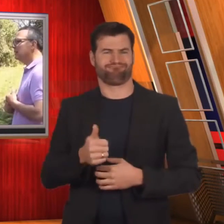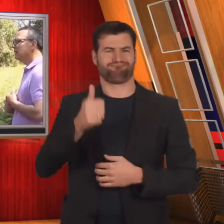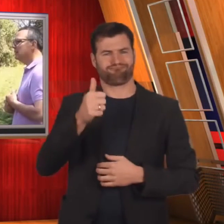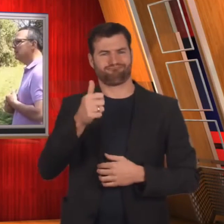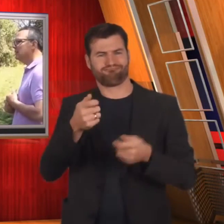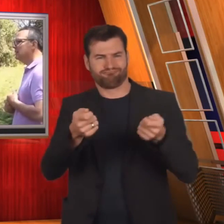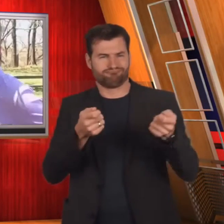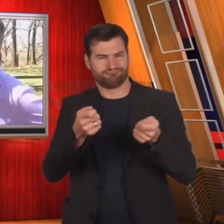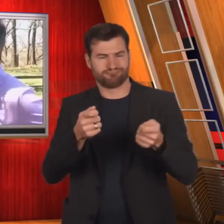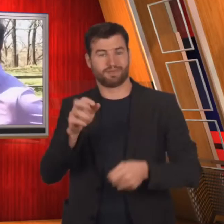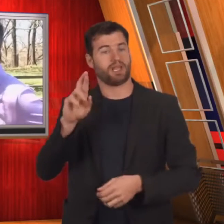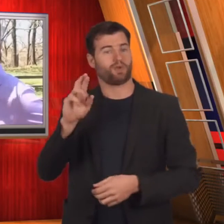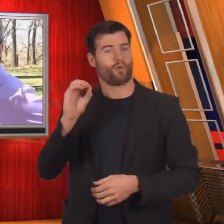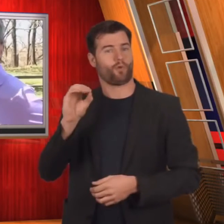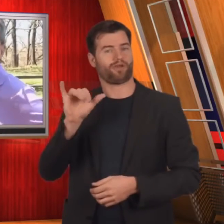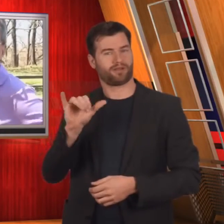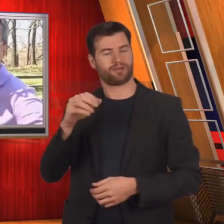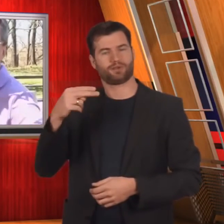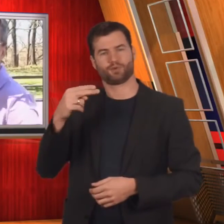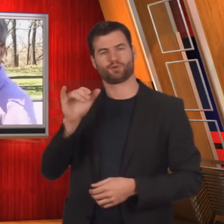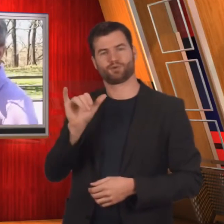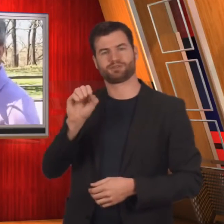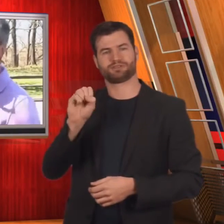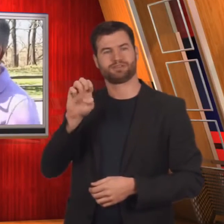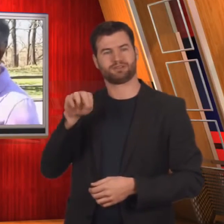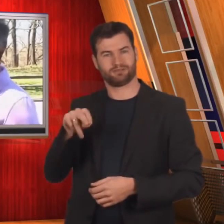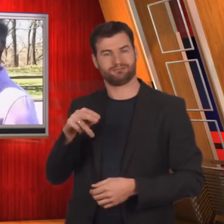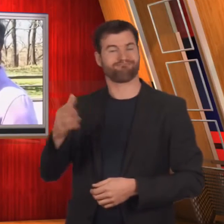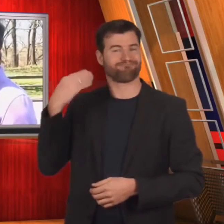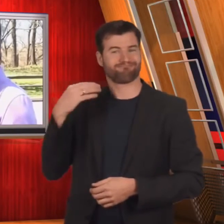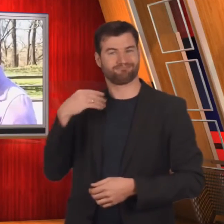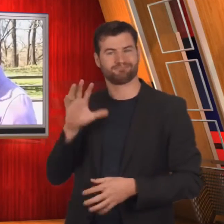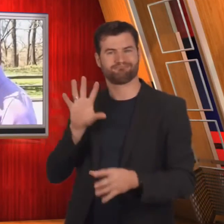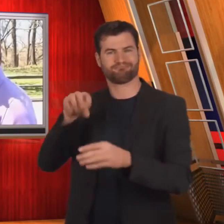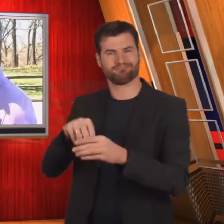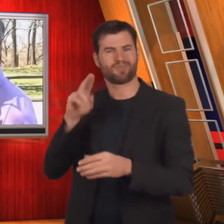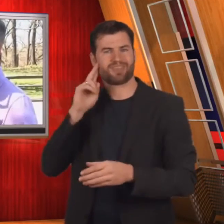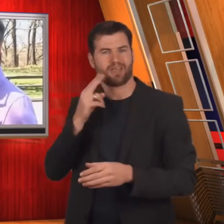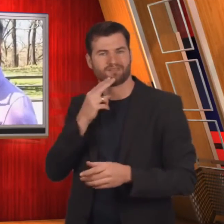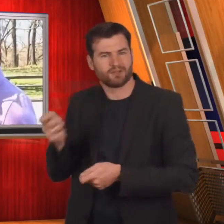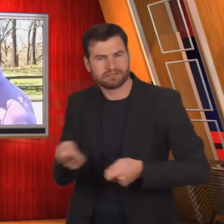Roy Hysen has been a part of the